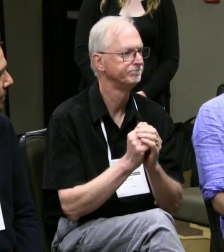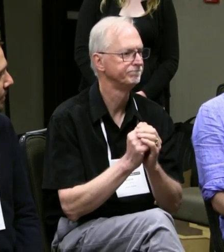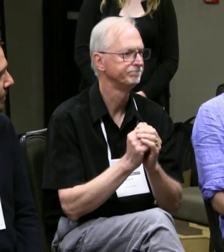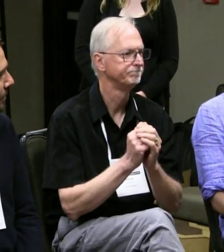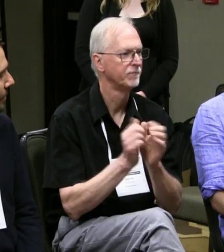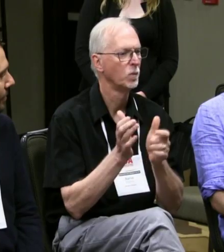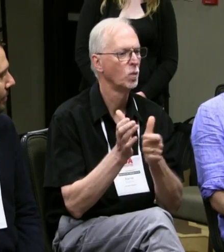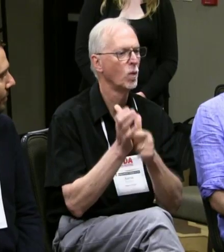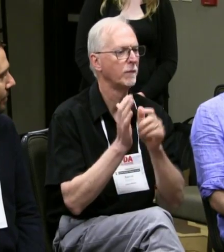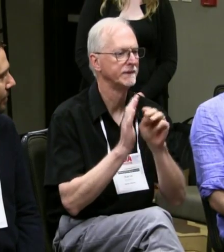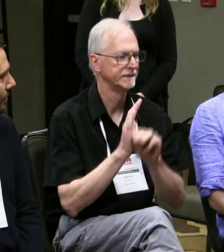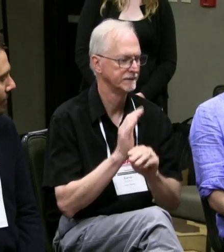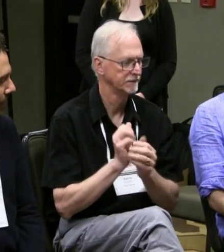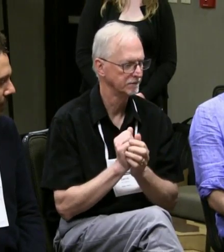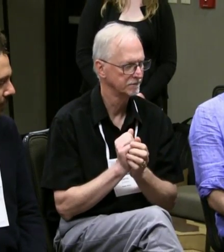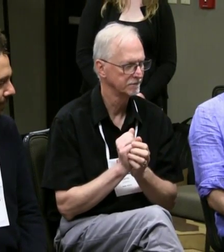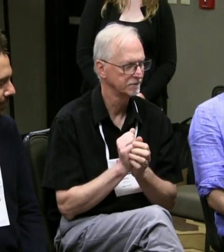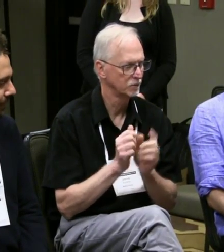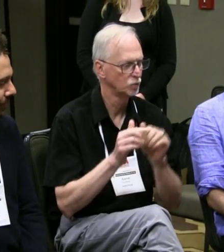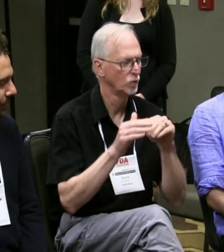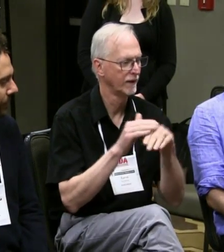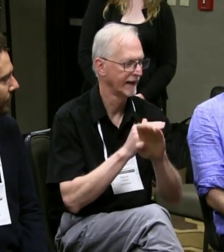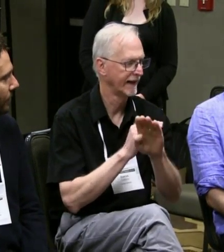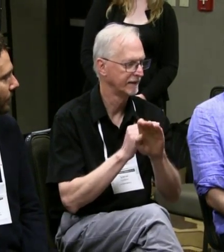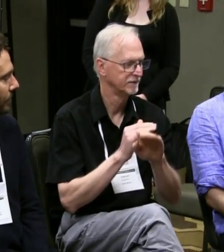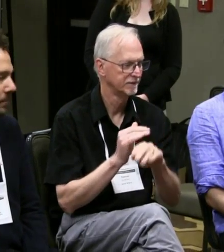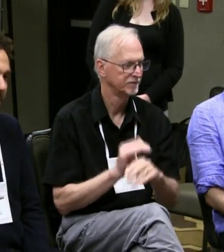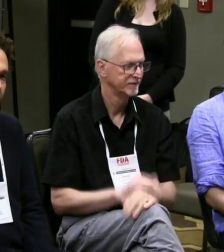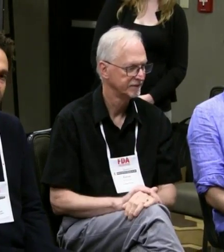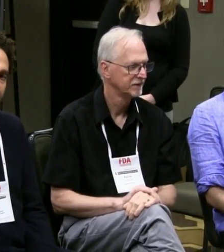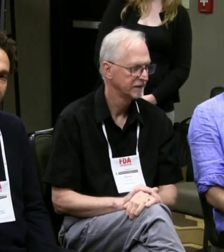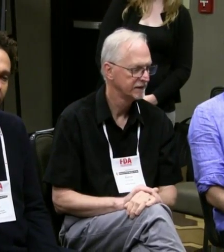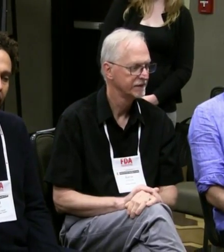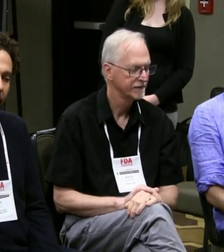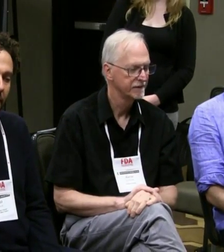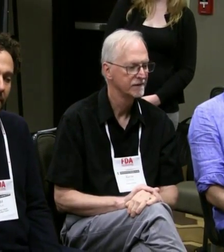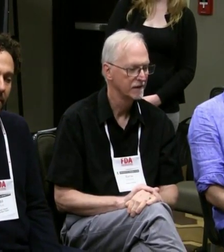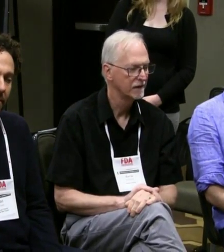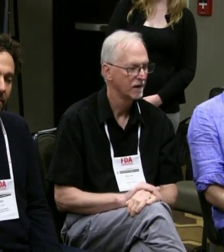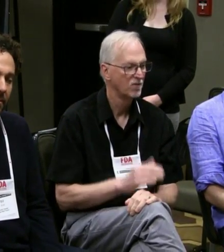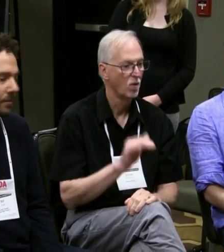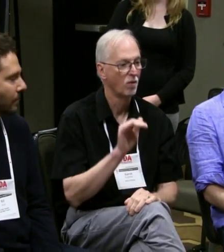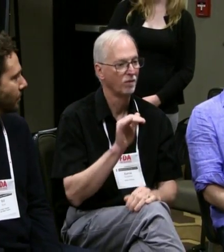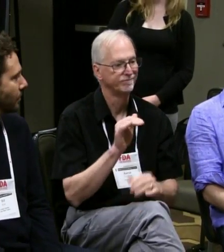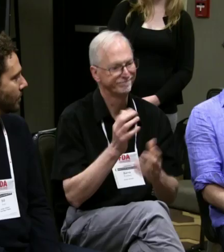They're met with requirements, admisson requirements and things like that